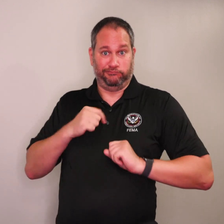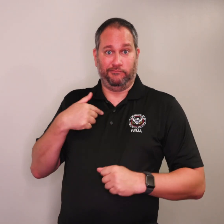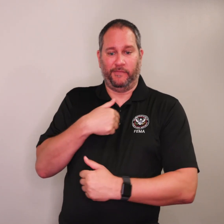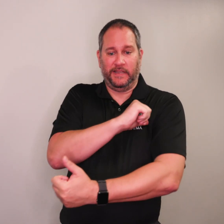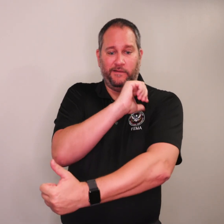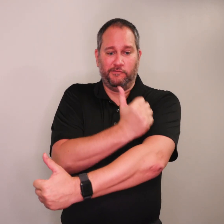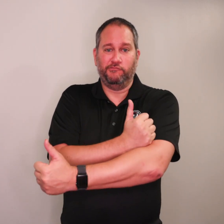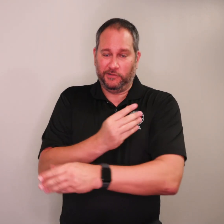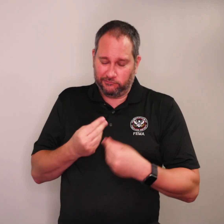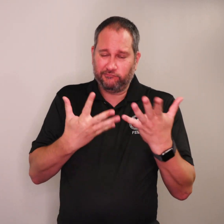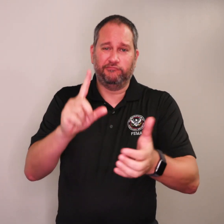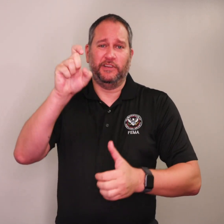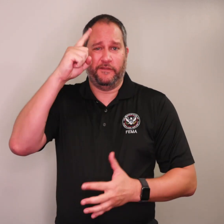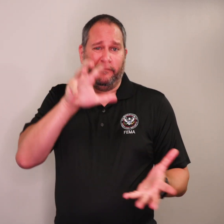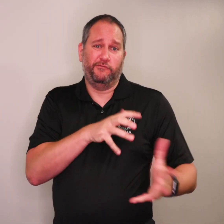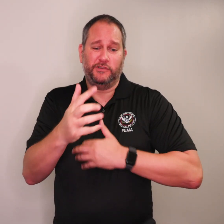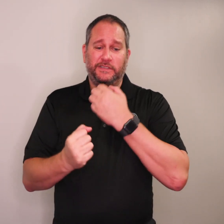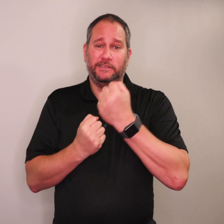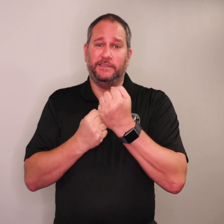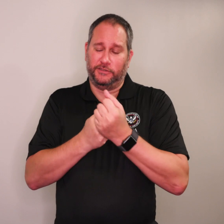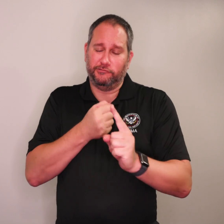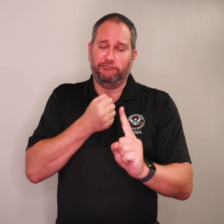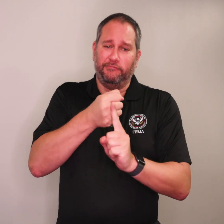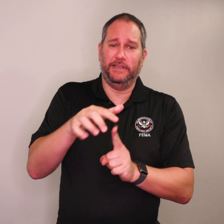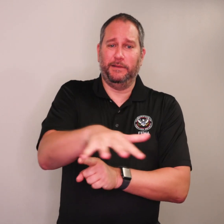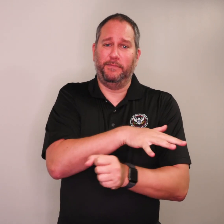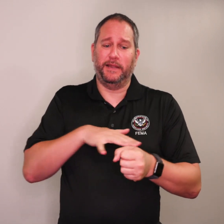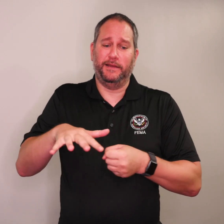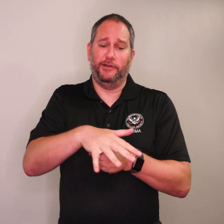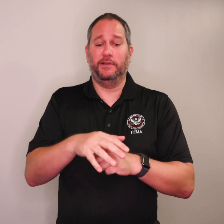And authorize FEMA to provide federal disaster assistance to impacted areas.